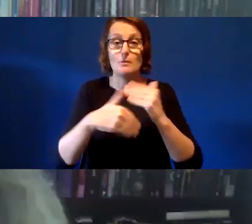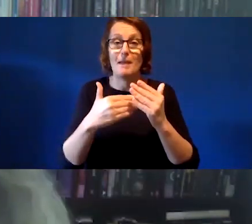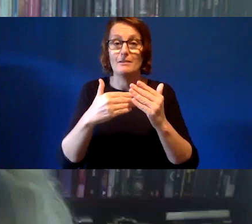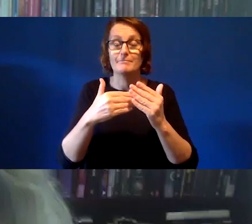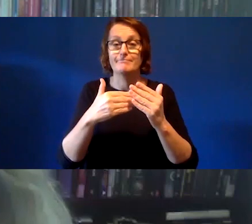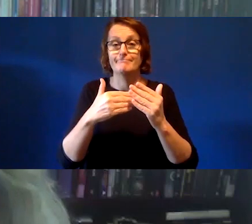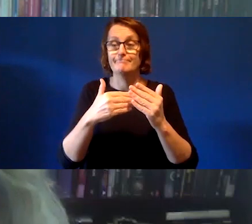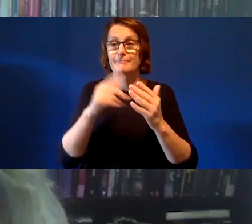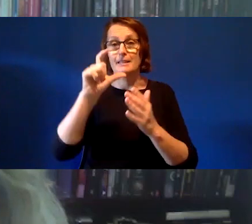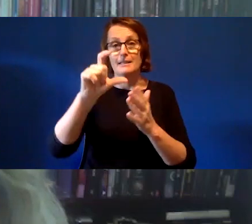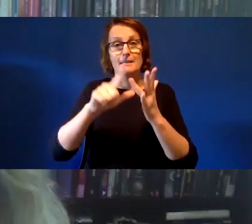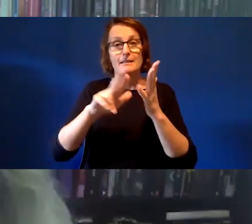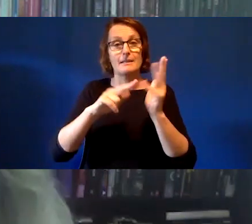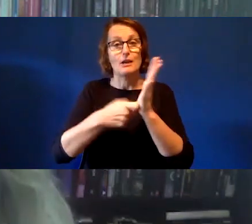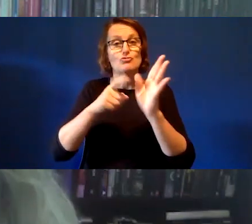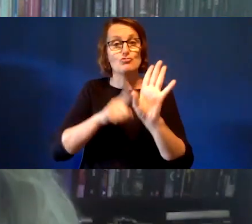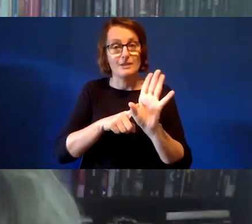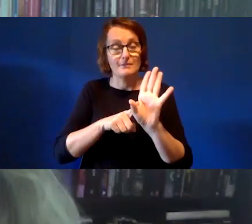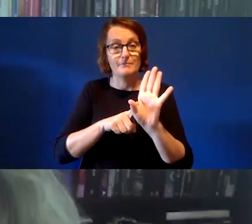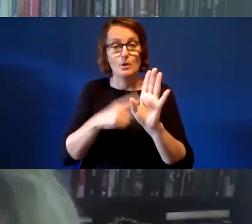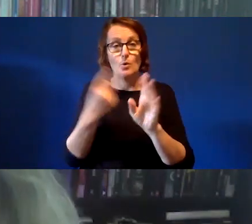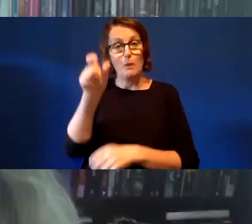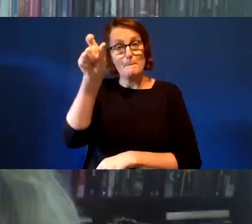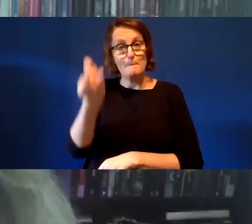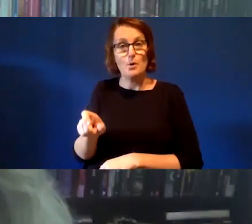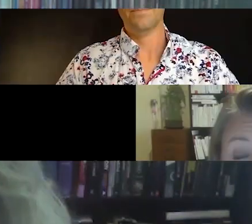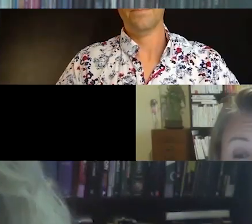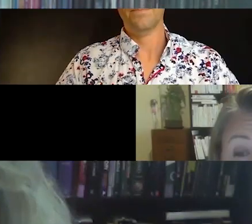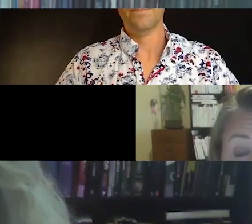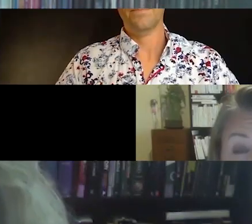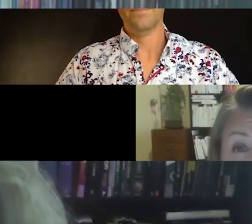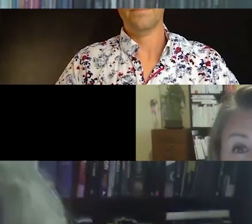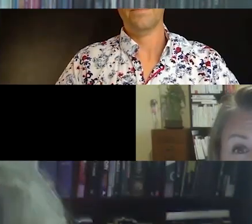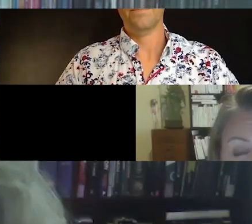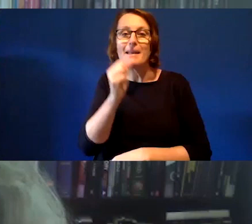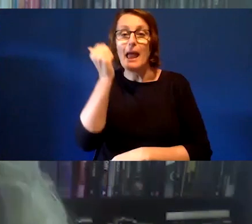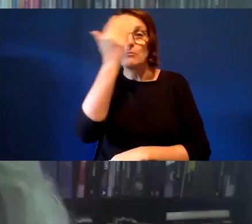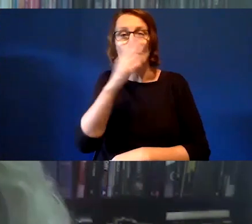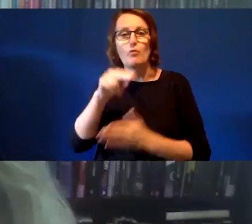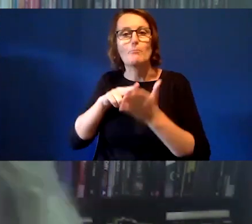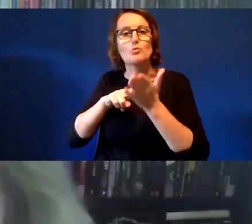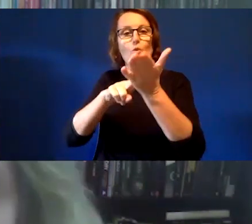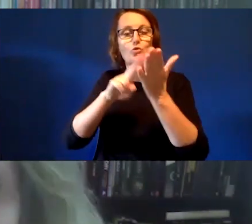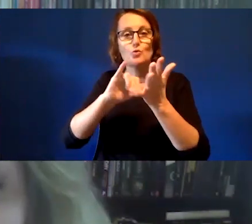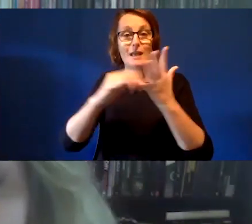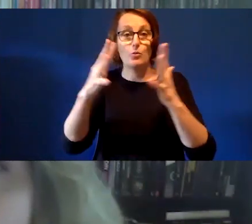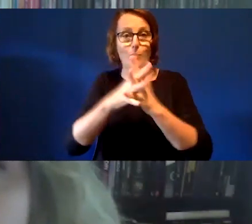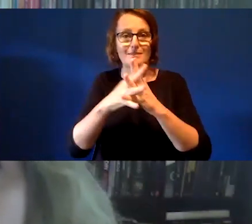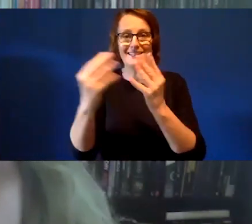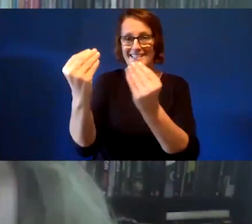me by Bo, a go go -- Gamilaroi fellow from northern NSW. He